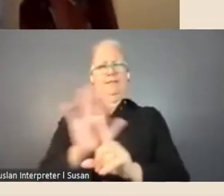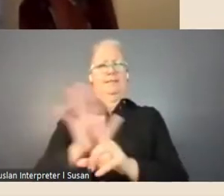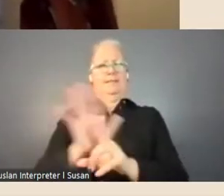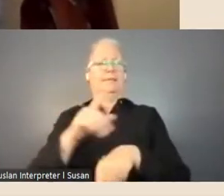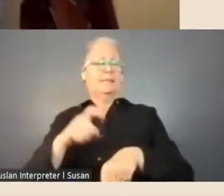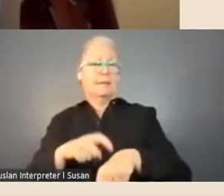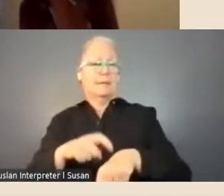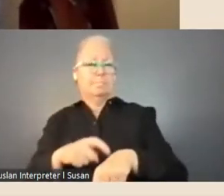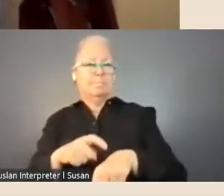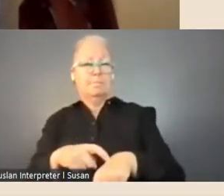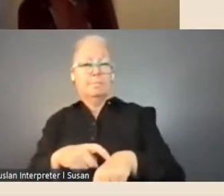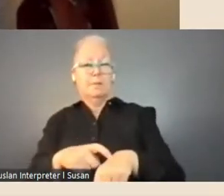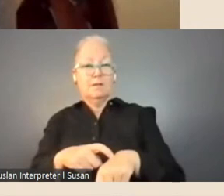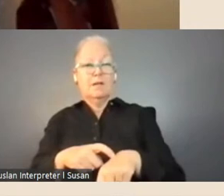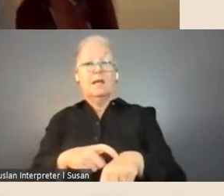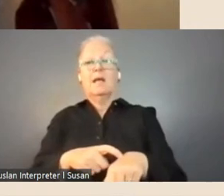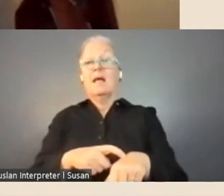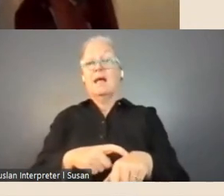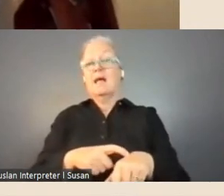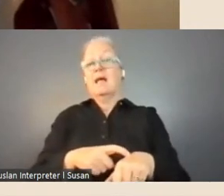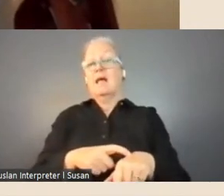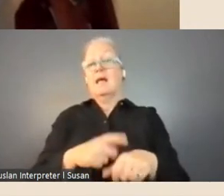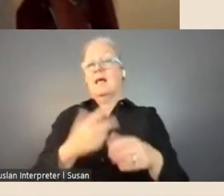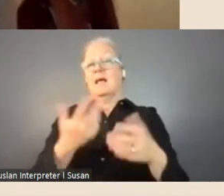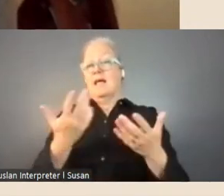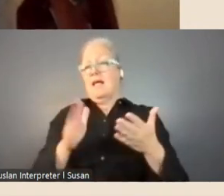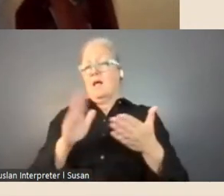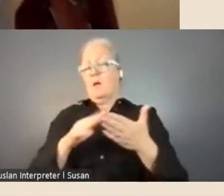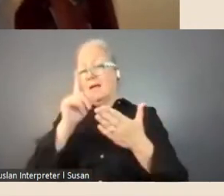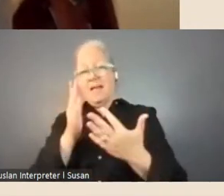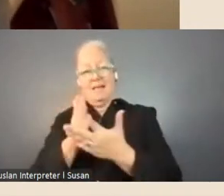where those photographs are kept or how they could access them within the Library collection?'